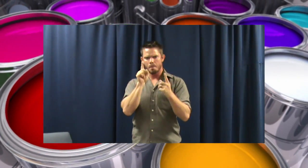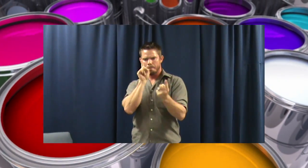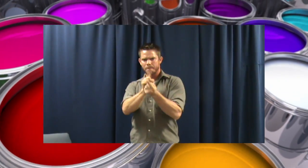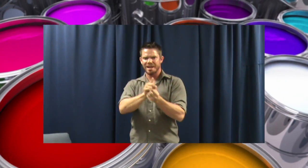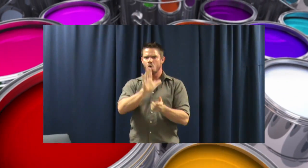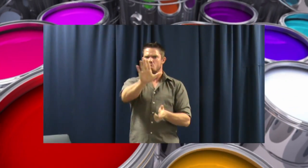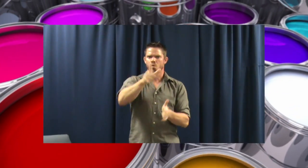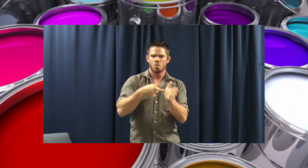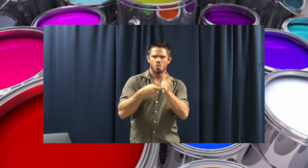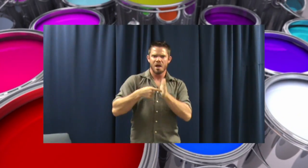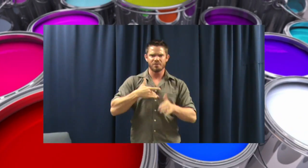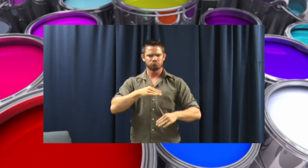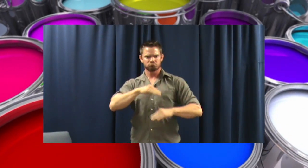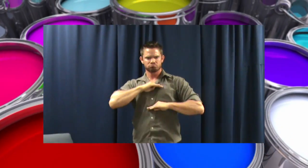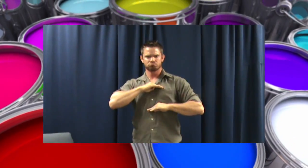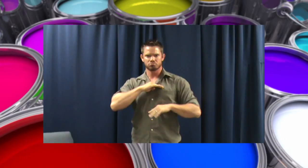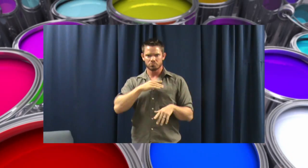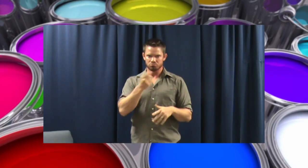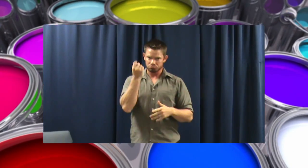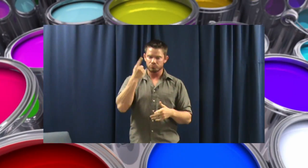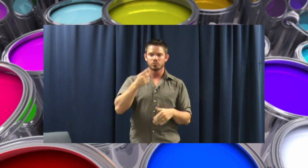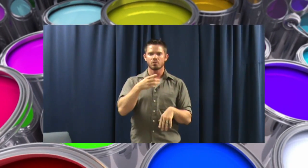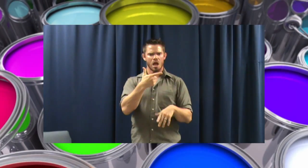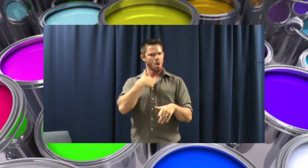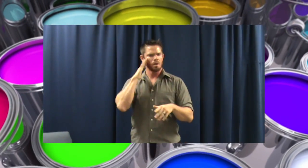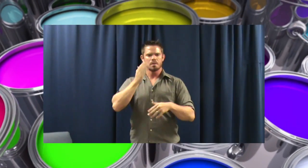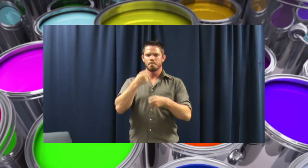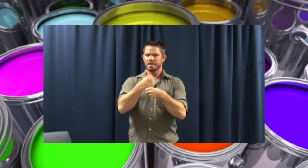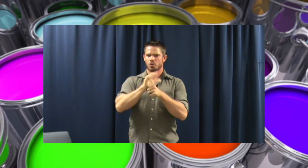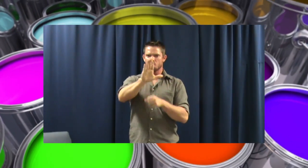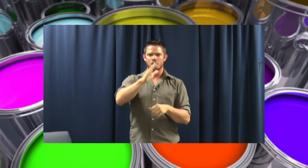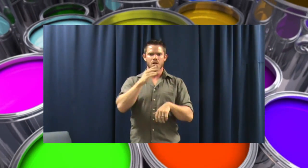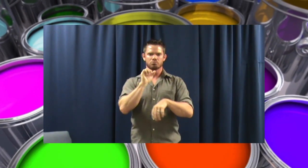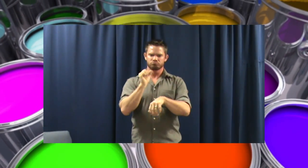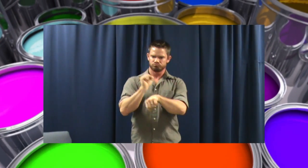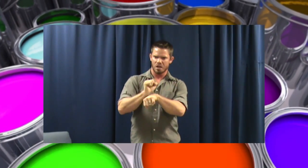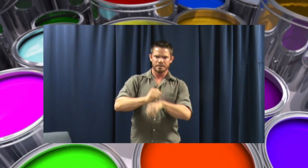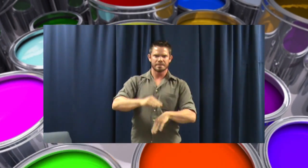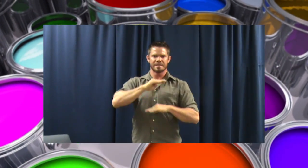negotiate until everyone is satisfied in the party. I want to make sure that all the work